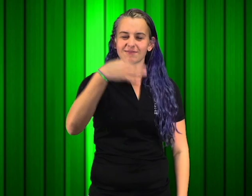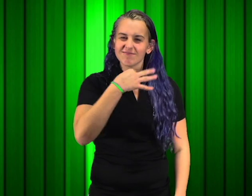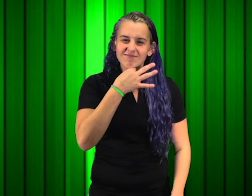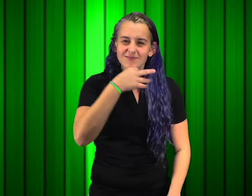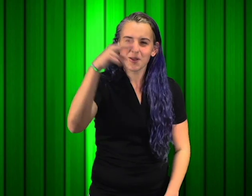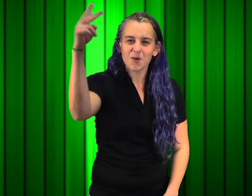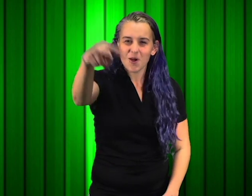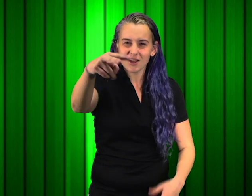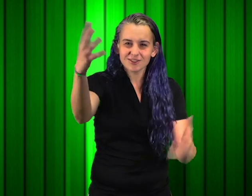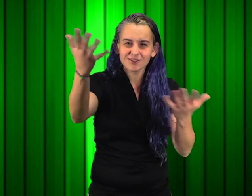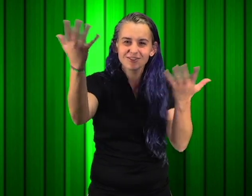Sara: I'm curious, you're watching what?